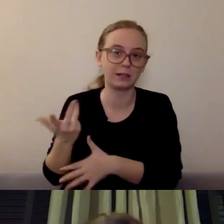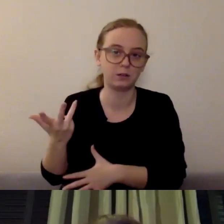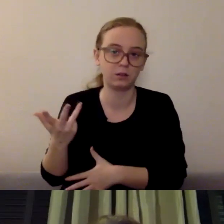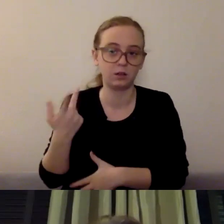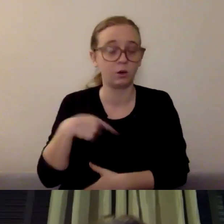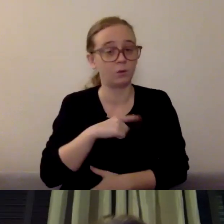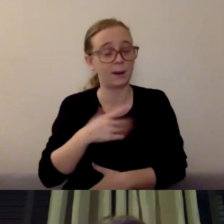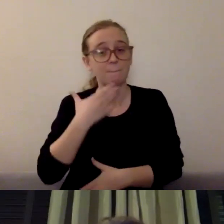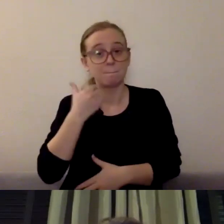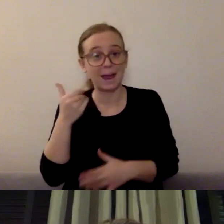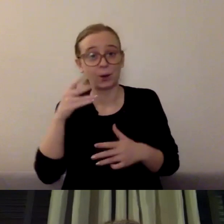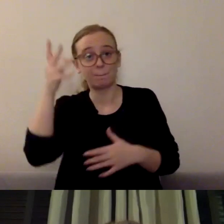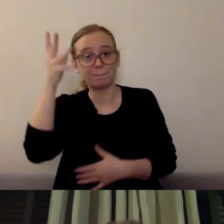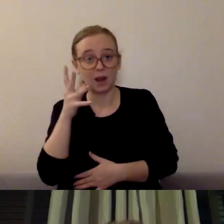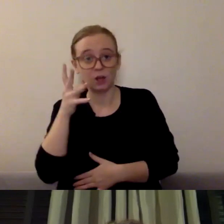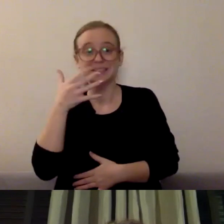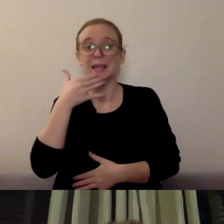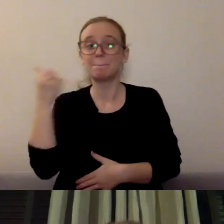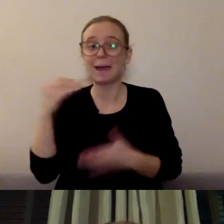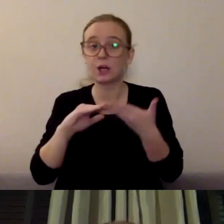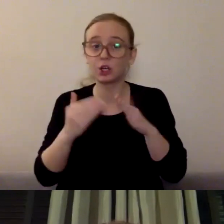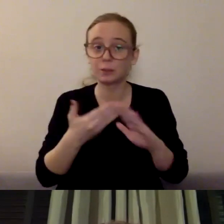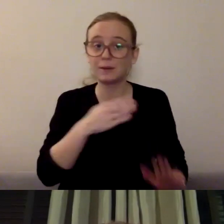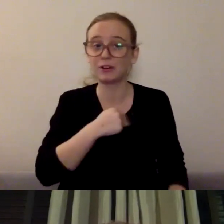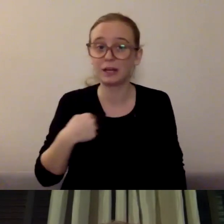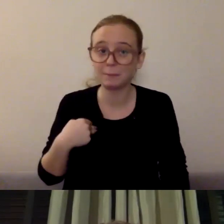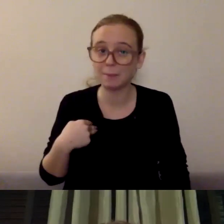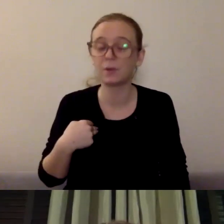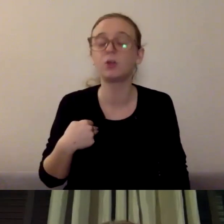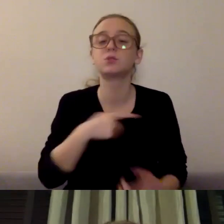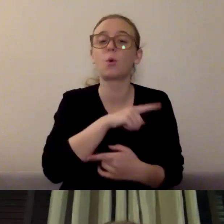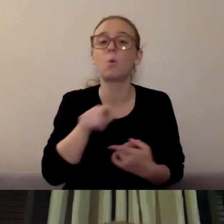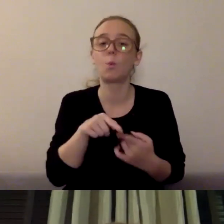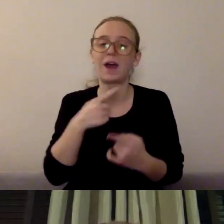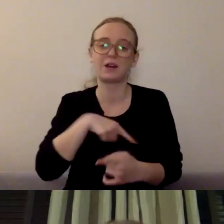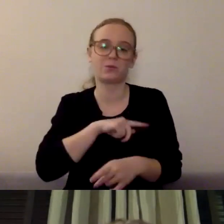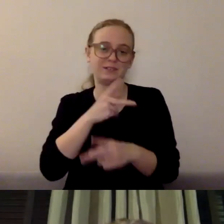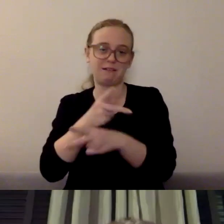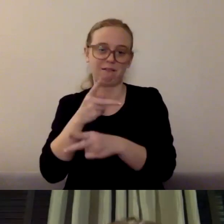And so we'll talk a little bit about ways to incorporate that into your routine, into your day.